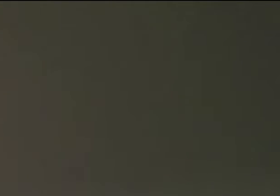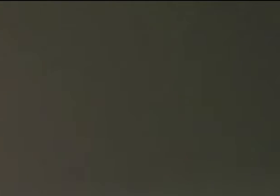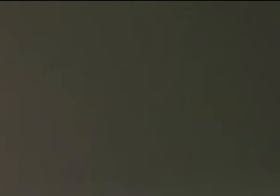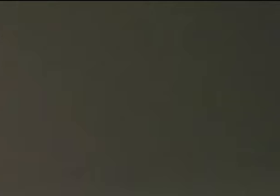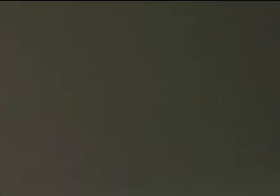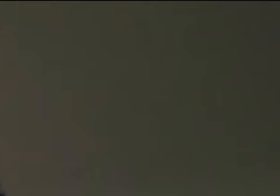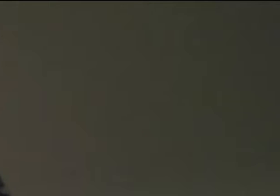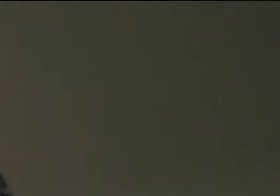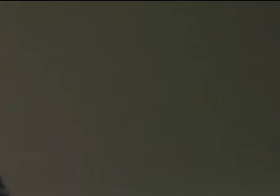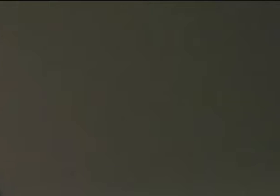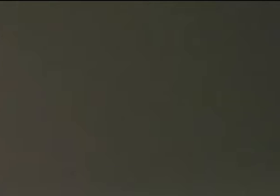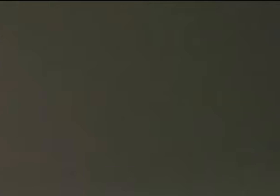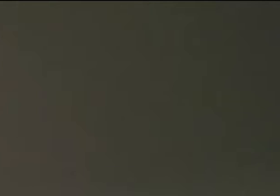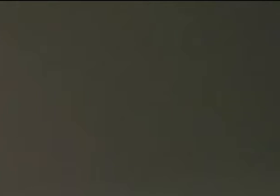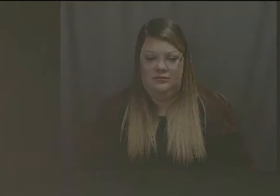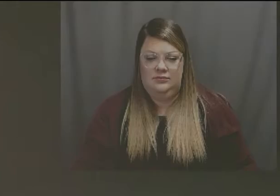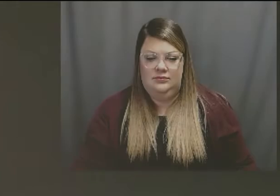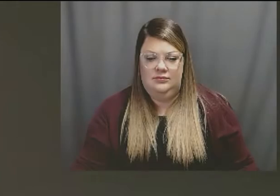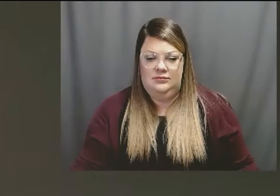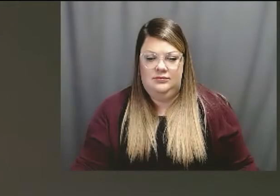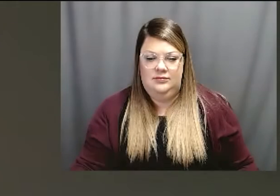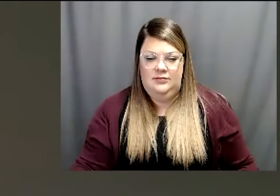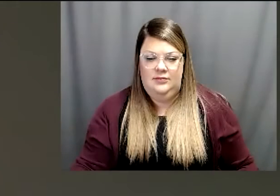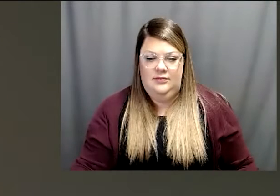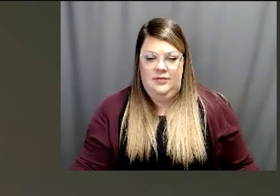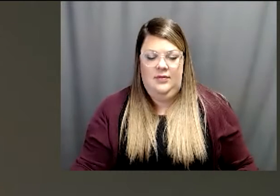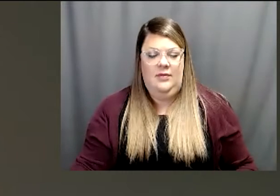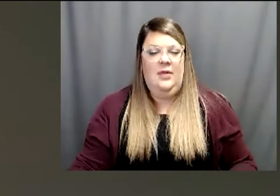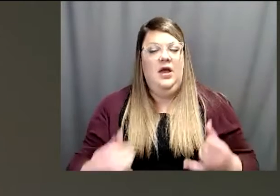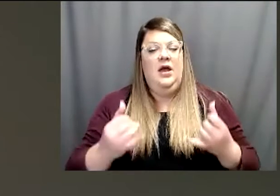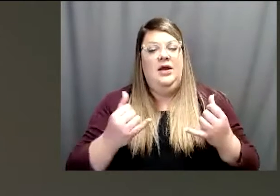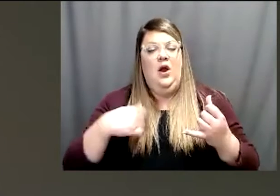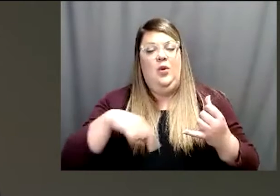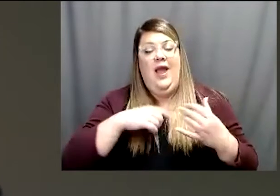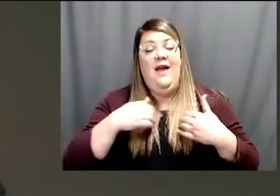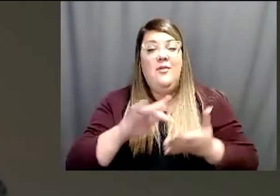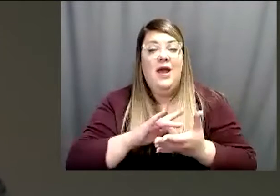In the room with me I have our Medical Director Dr. Eladio Pedera. I am a pediatrician and also